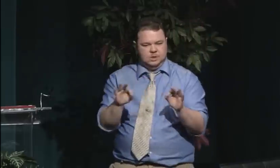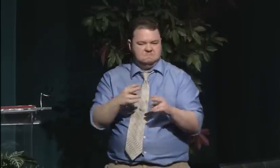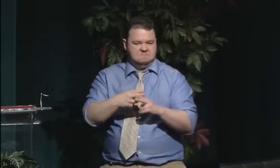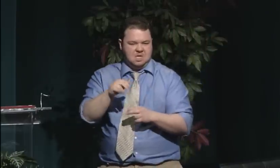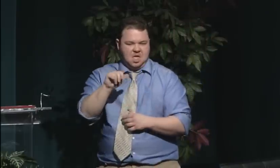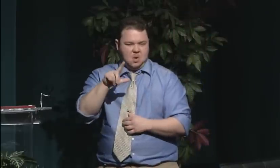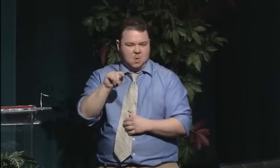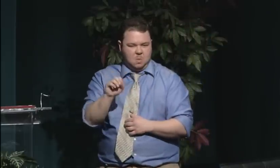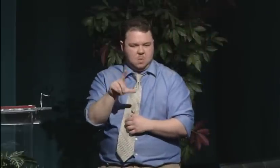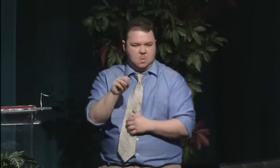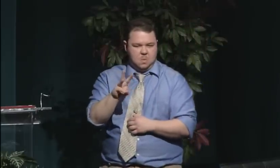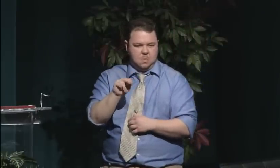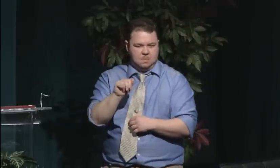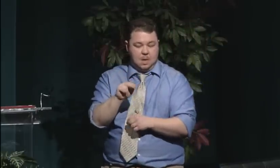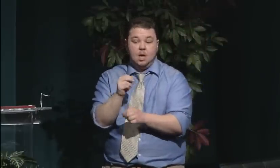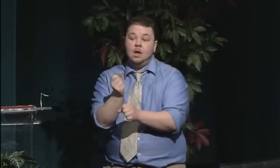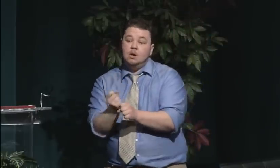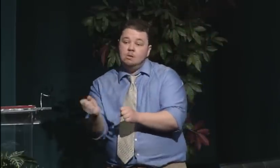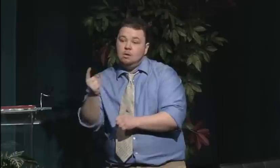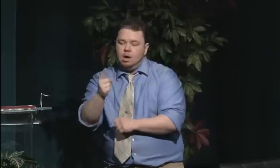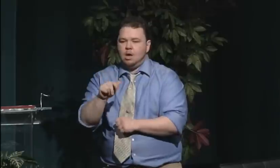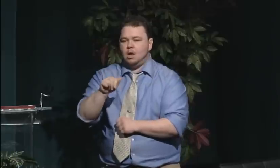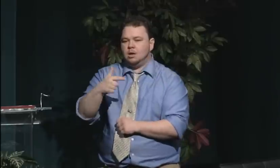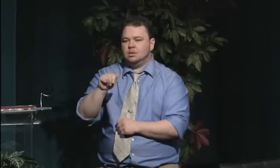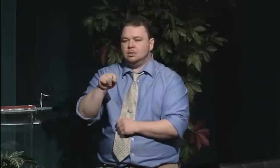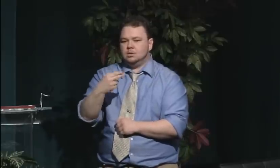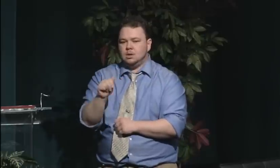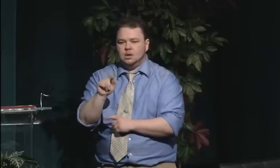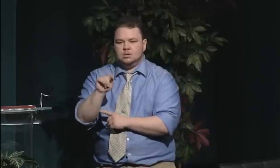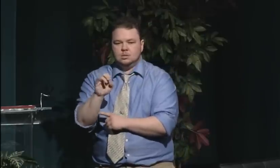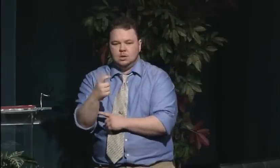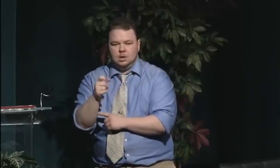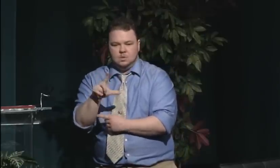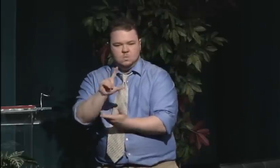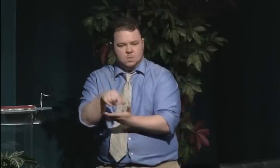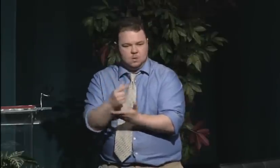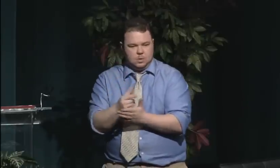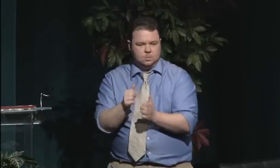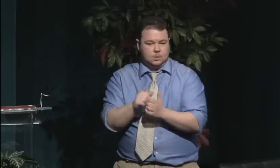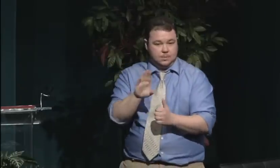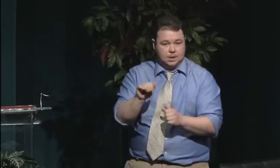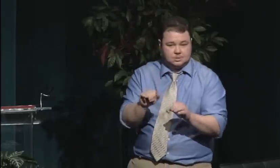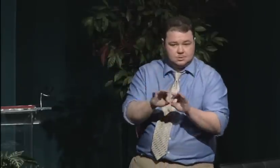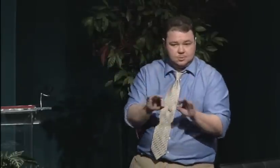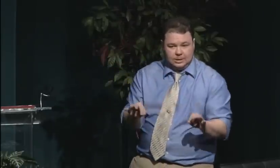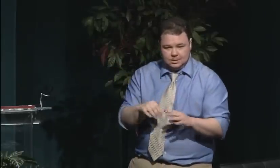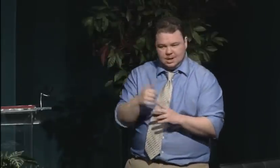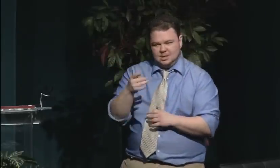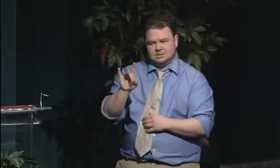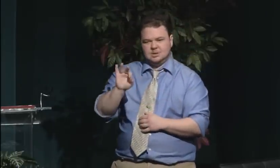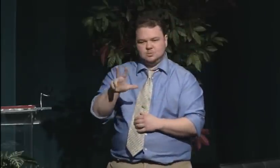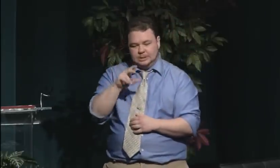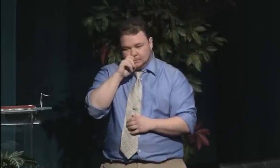to Gallaudet for capital improvements, for a new gym and a new pool which was a wonderful perk,